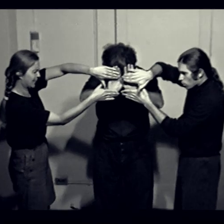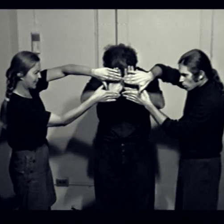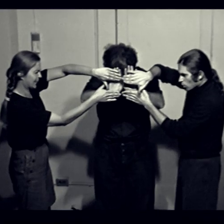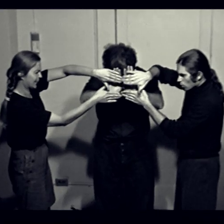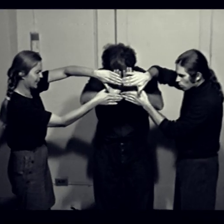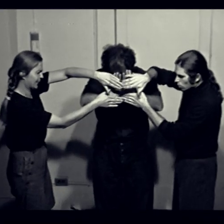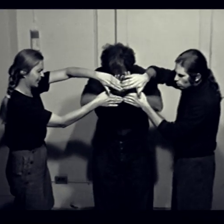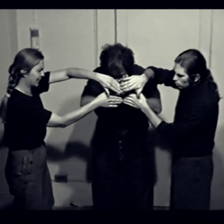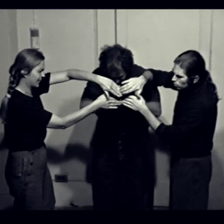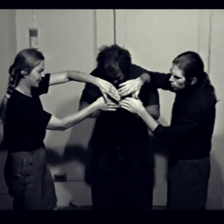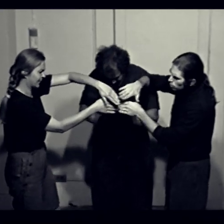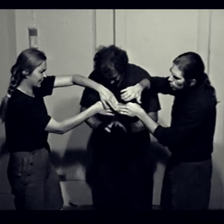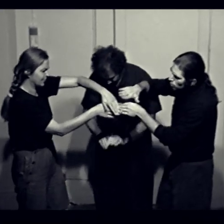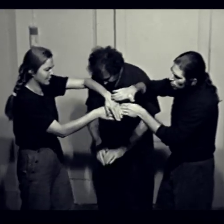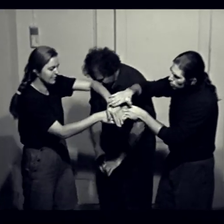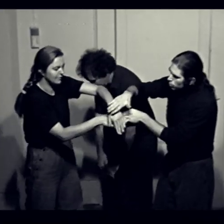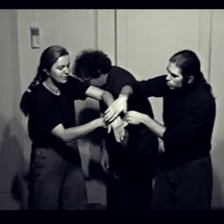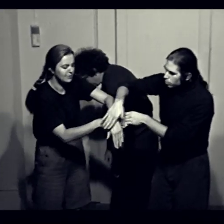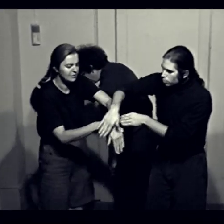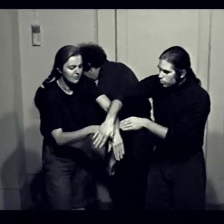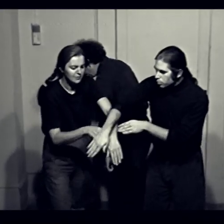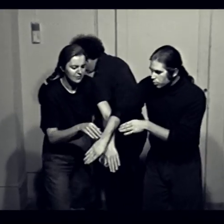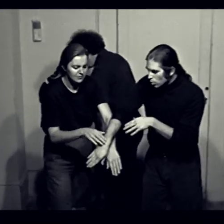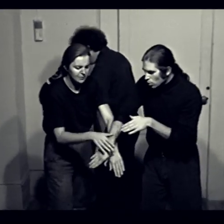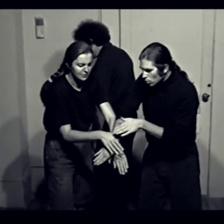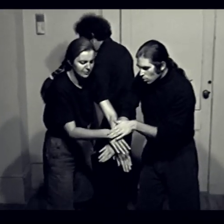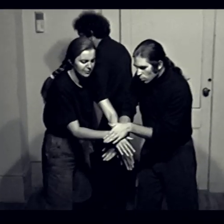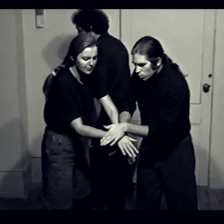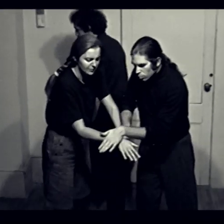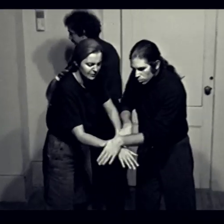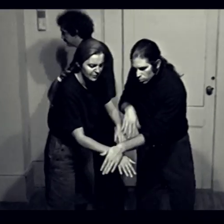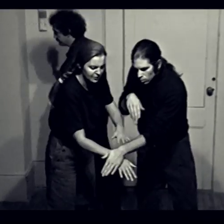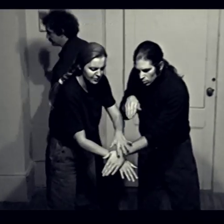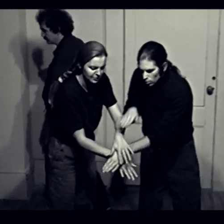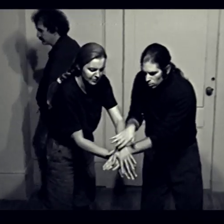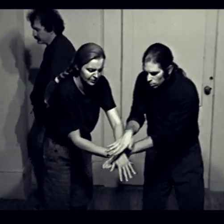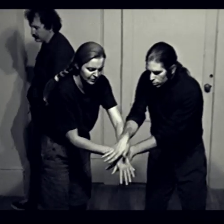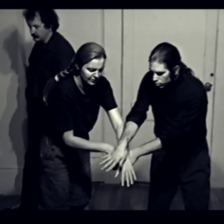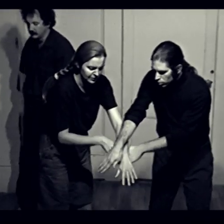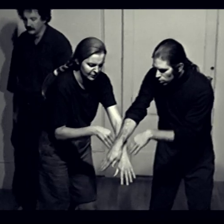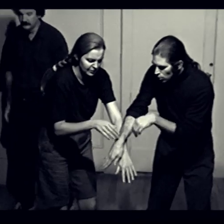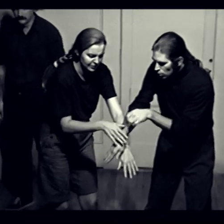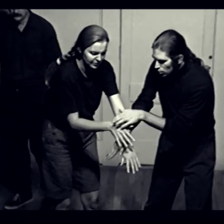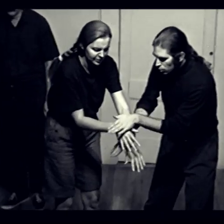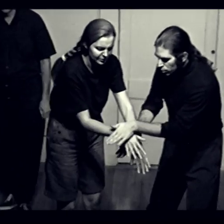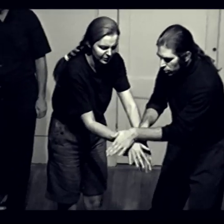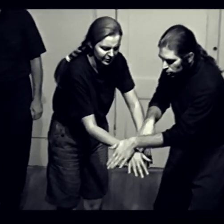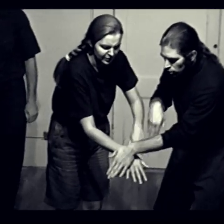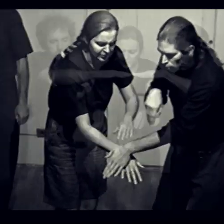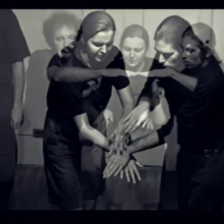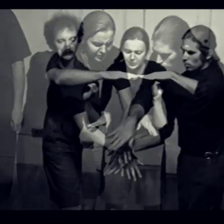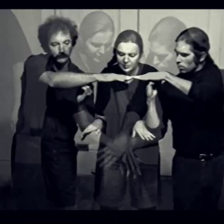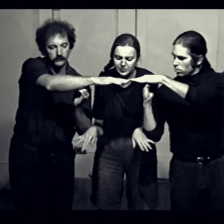and have it become art, have it be kinetic. Don't worry about the function, just worry about the image.